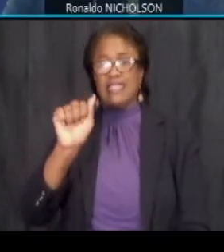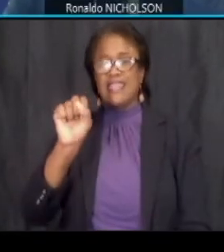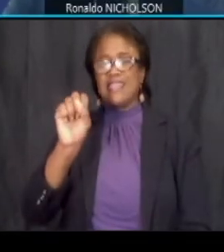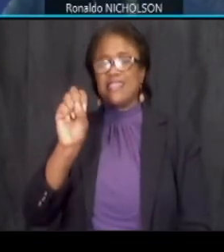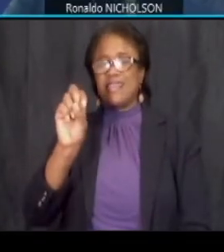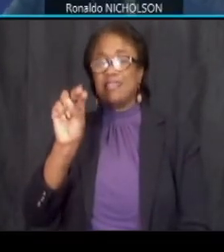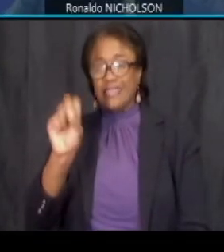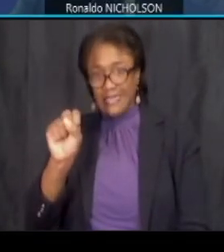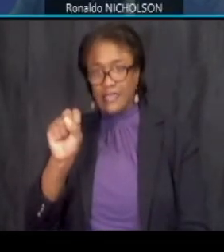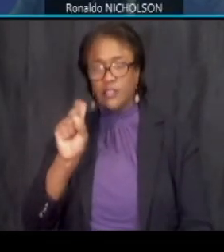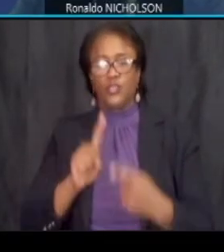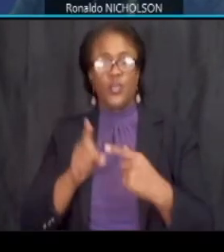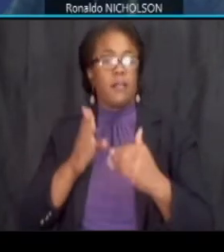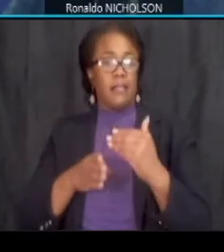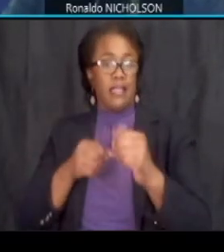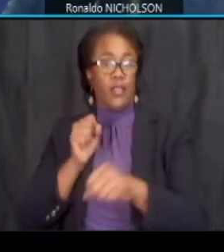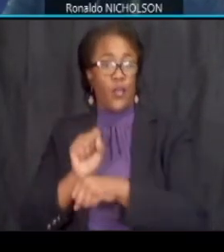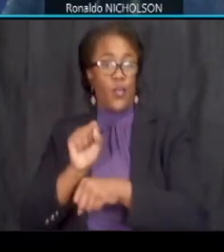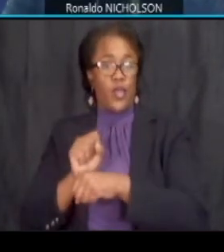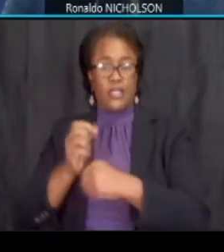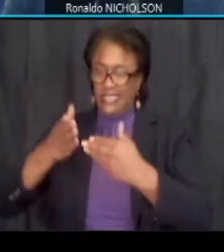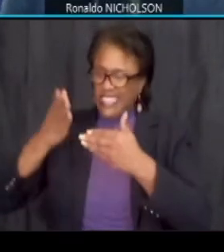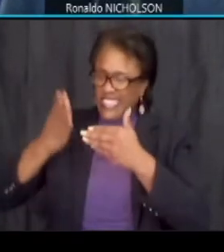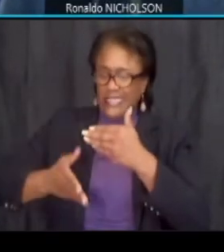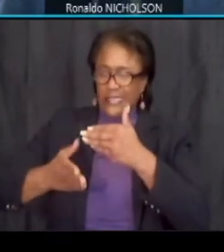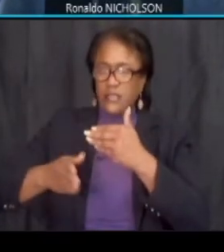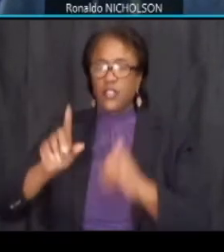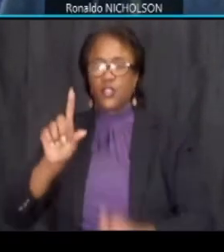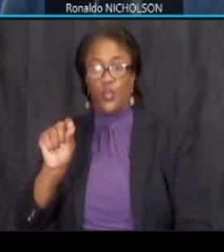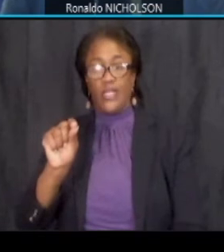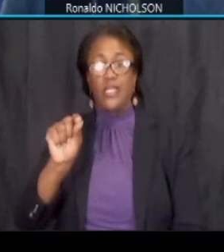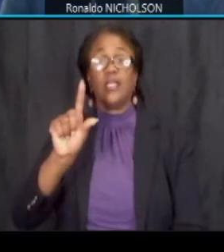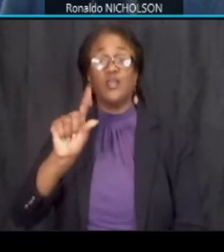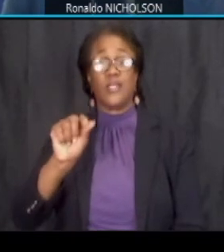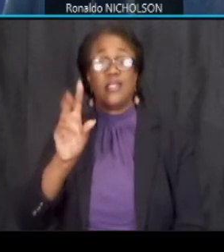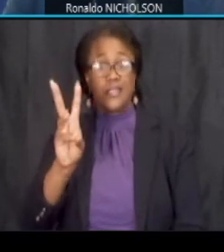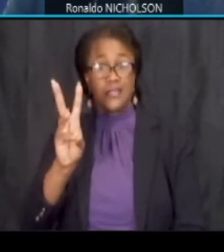with construction being complete in 2026 and as i mentioned before